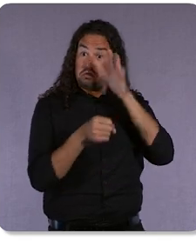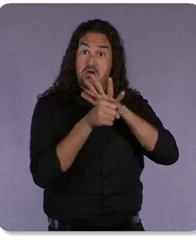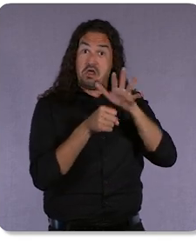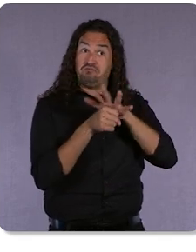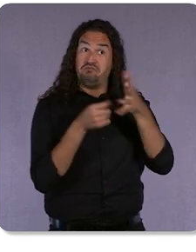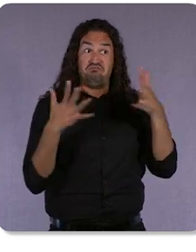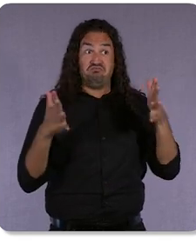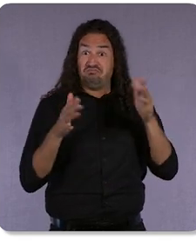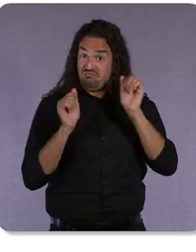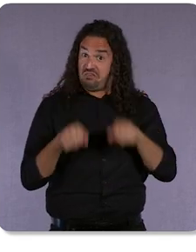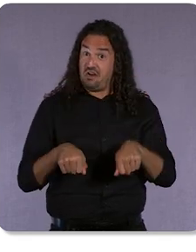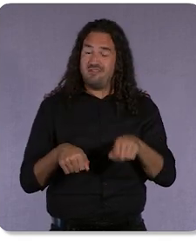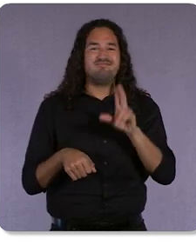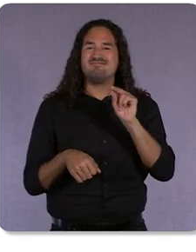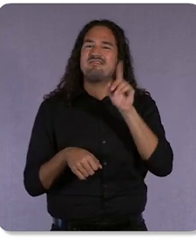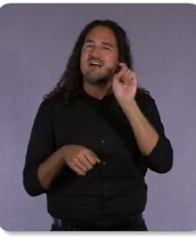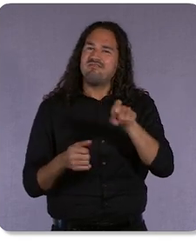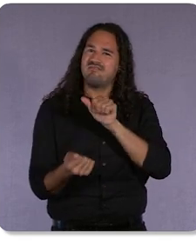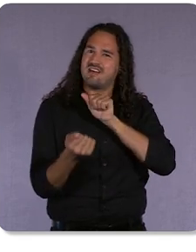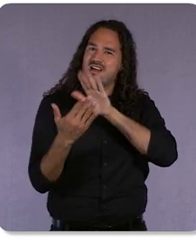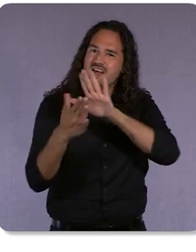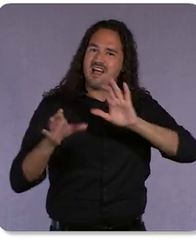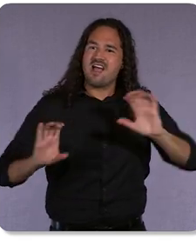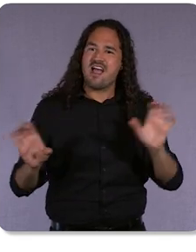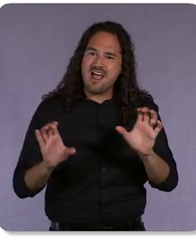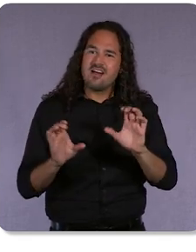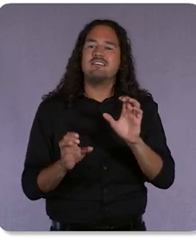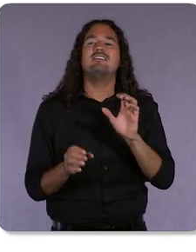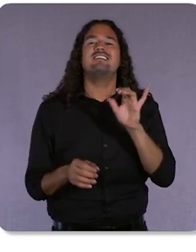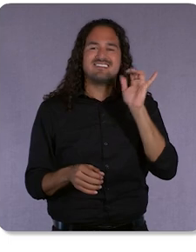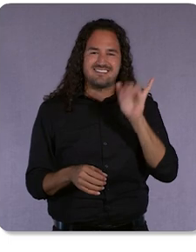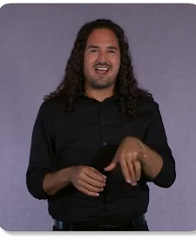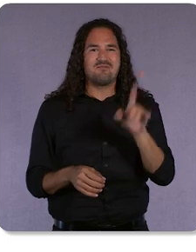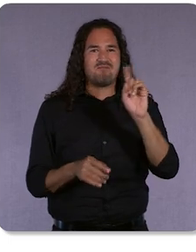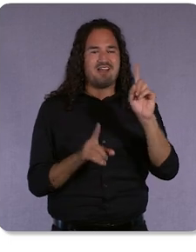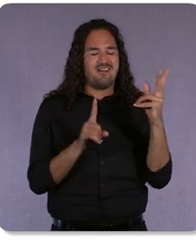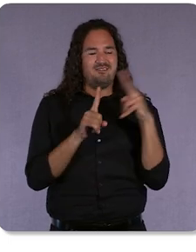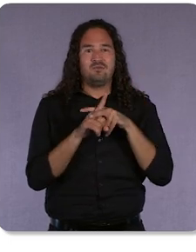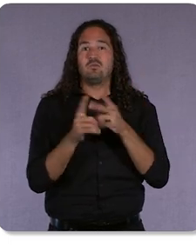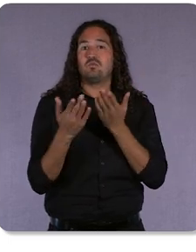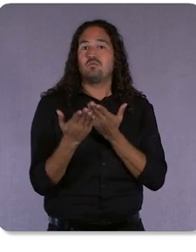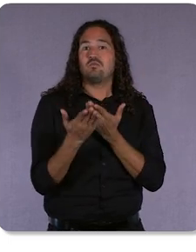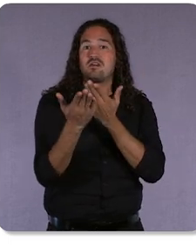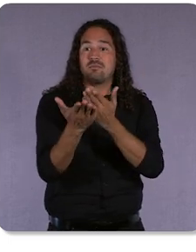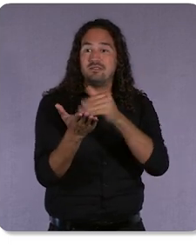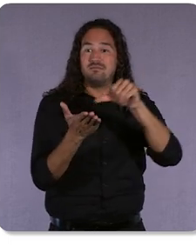drive value for your business. This is where Recommendations and optimization score comes in.